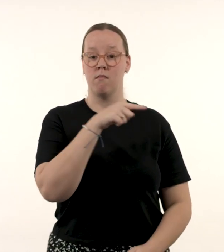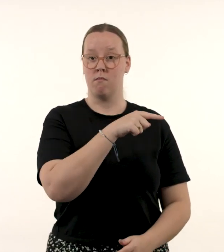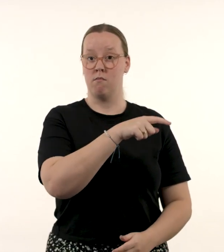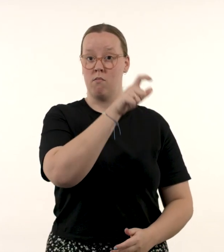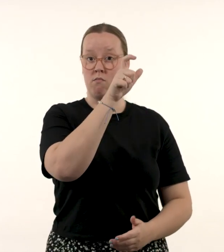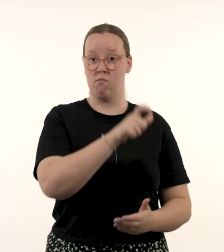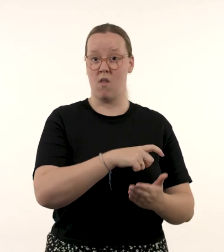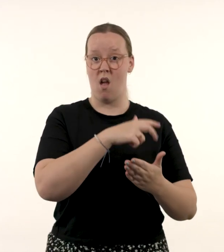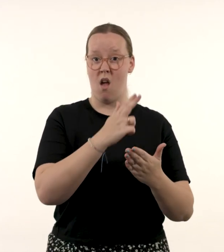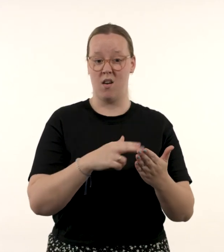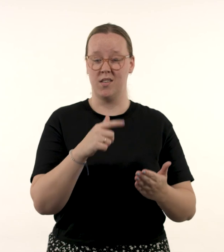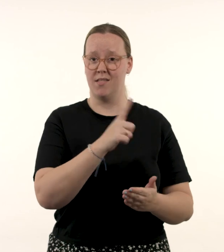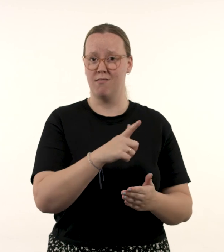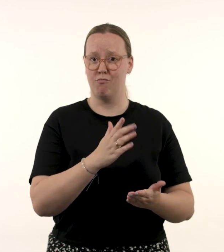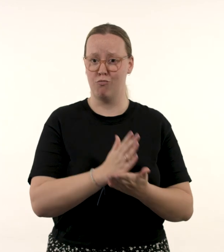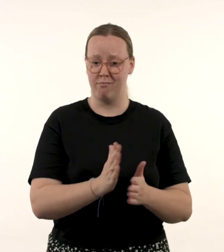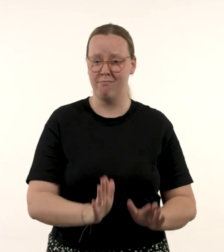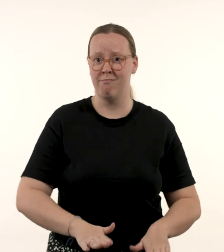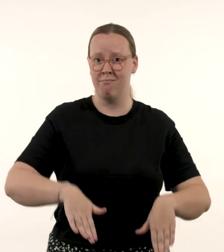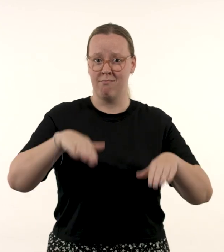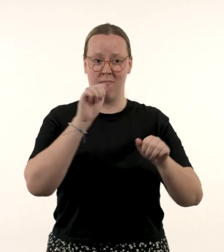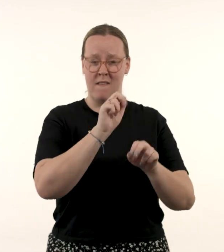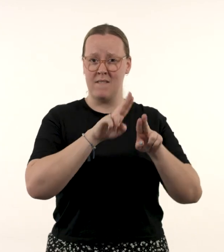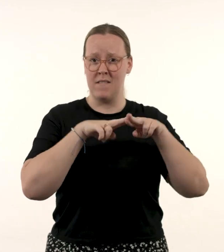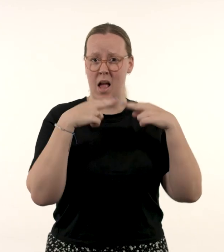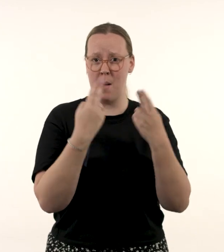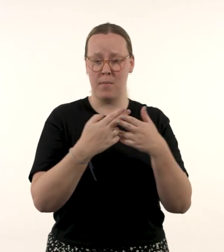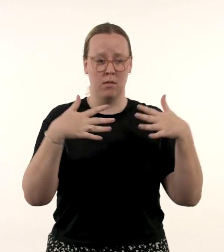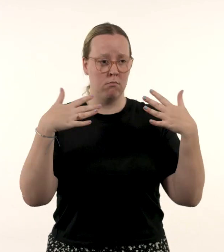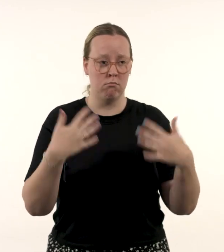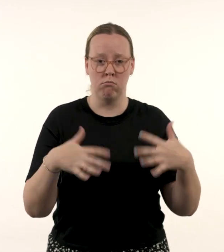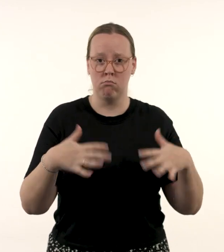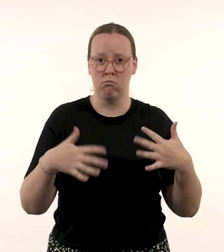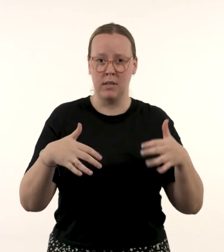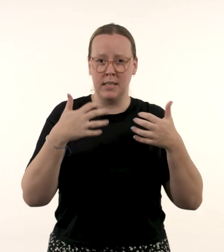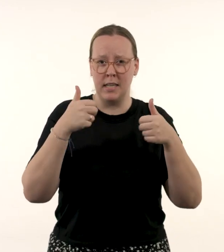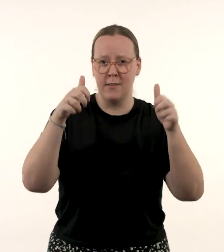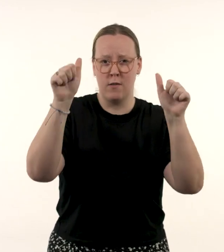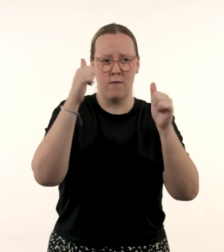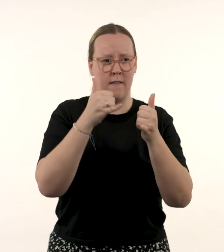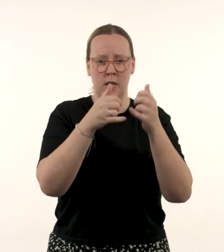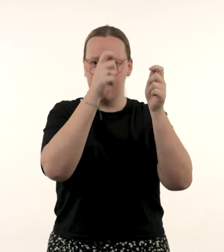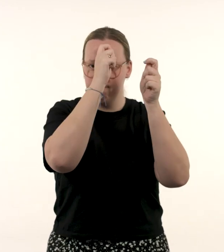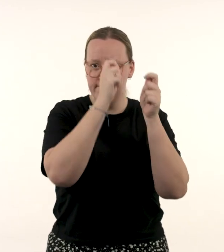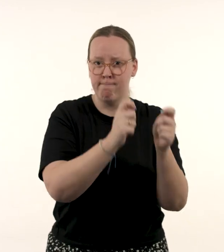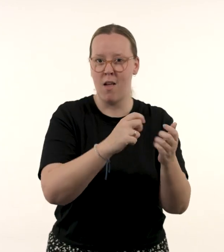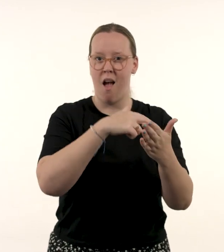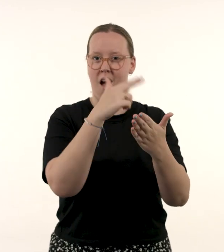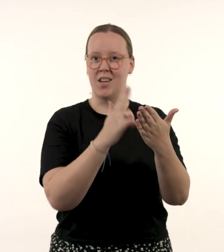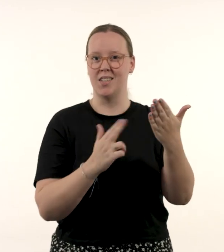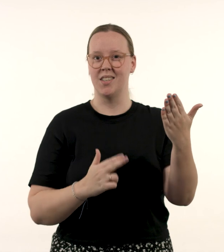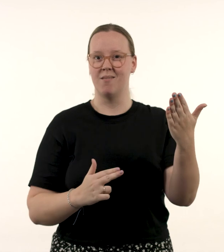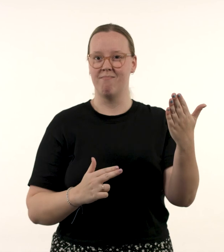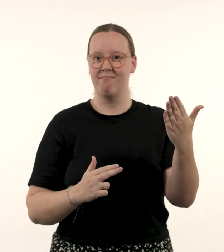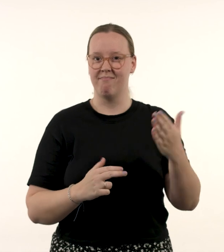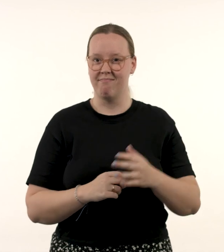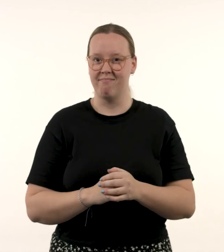Pumani comes from a respected family of successful Mimili artists,